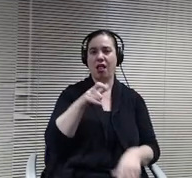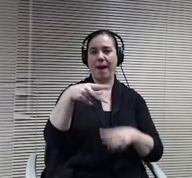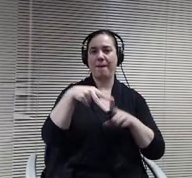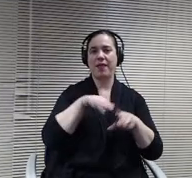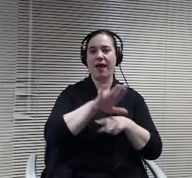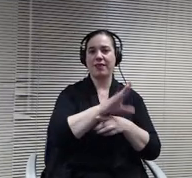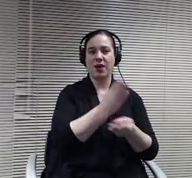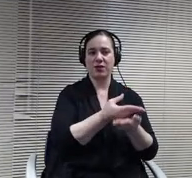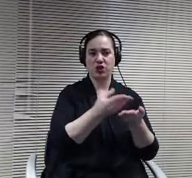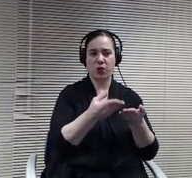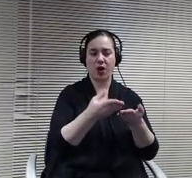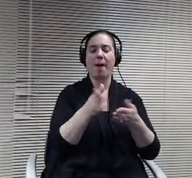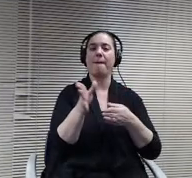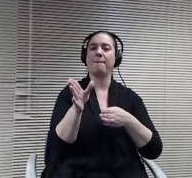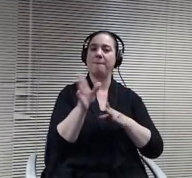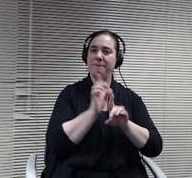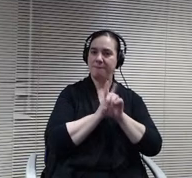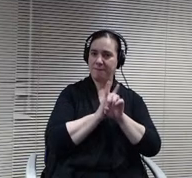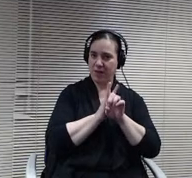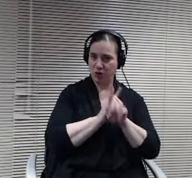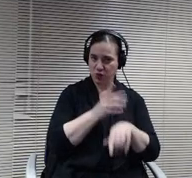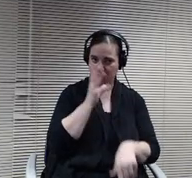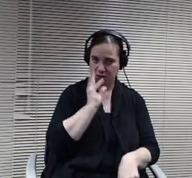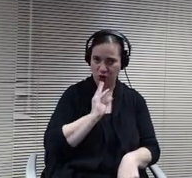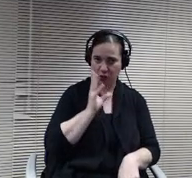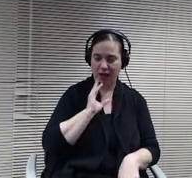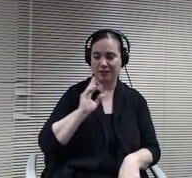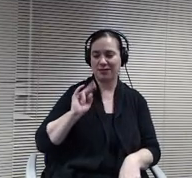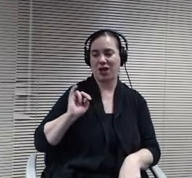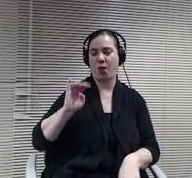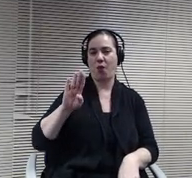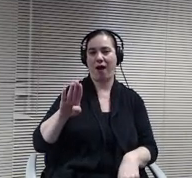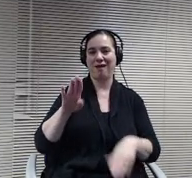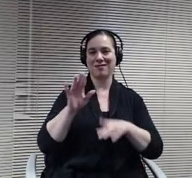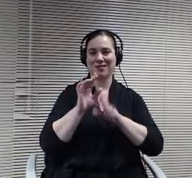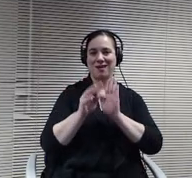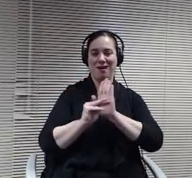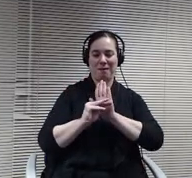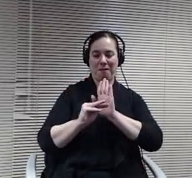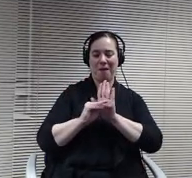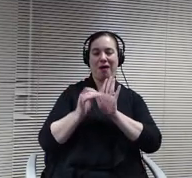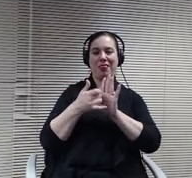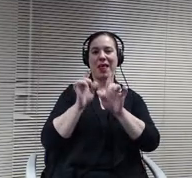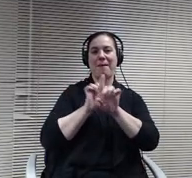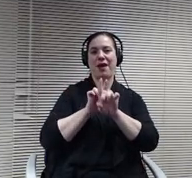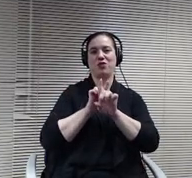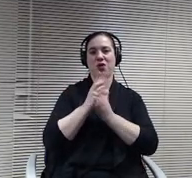the braska model again that Mentor, part that we're starting. Second semester at 100. Business organizations